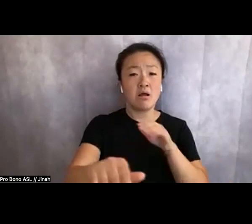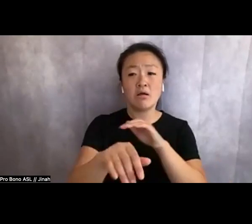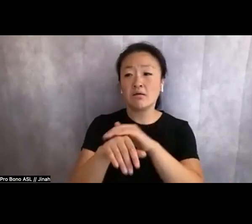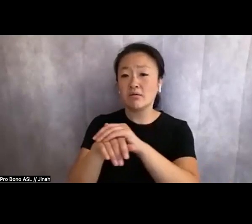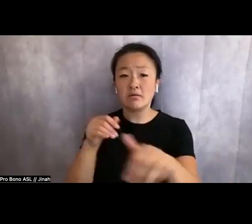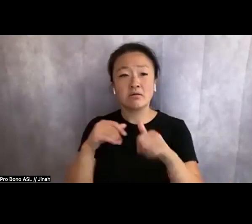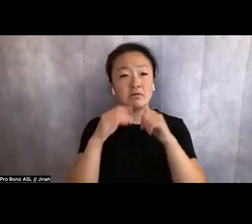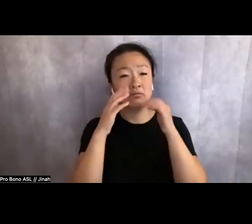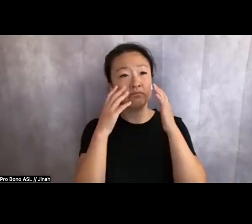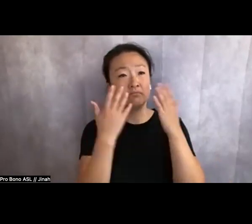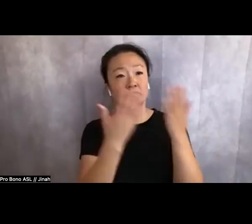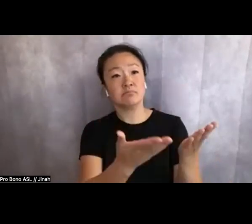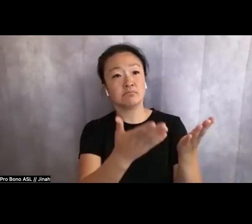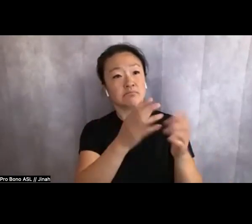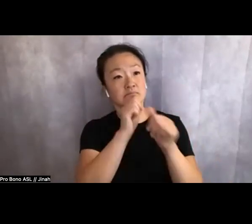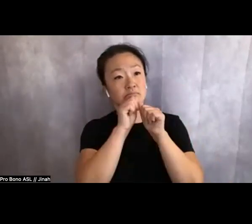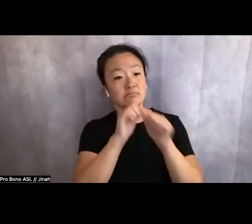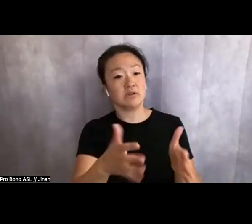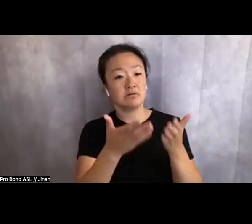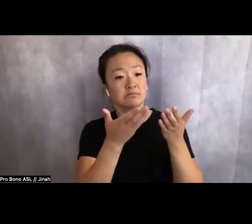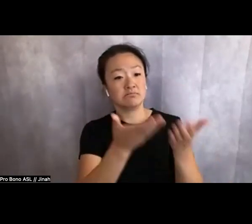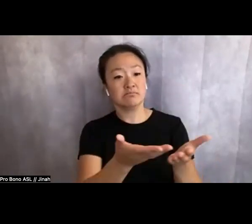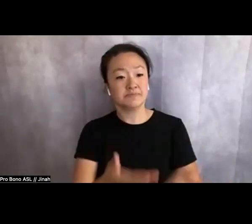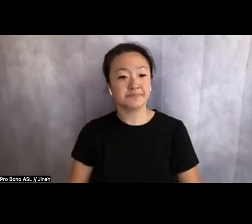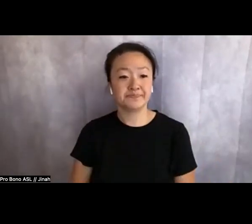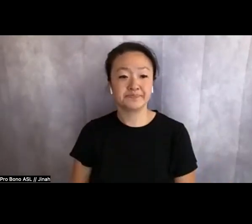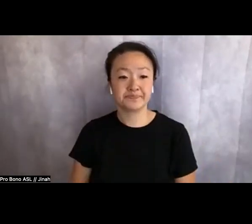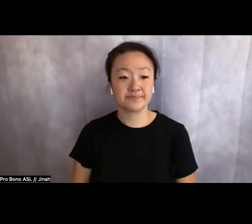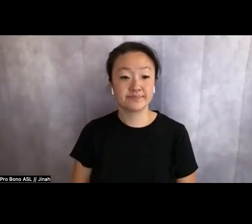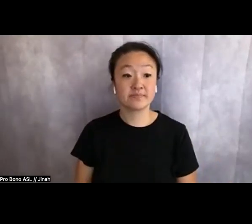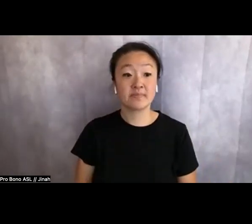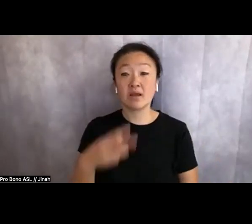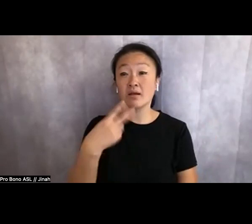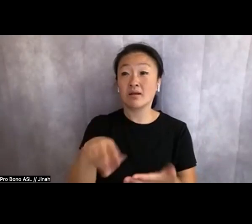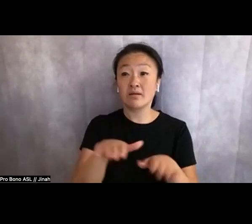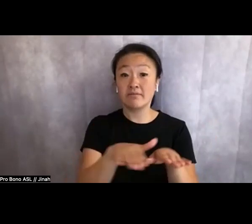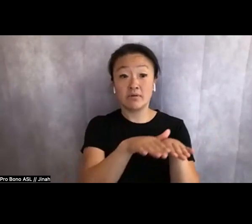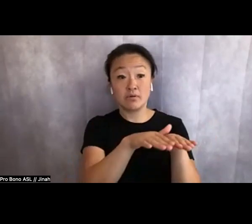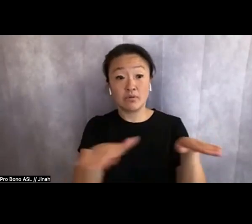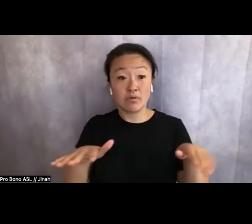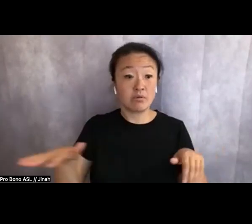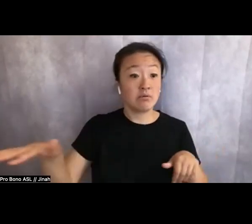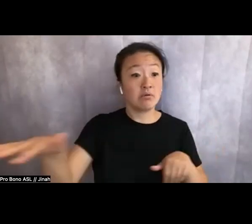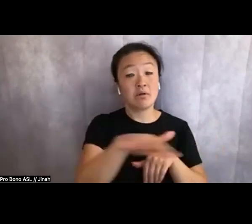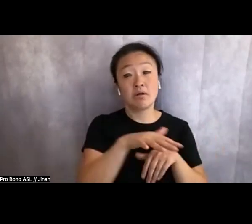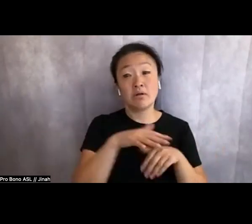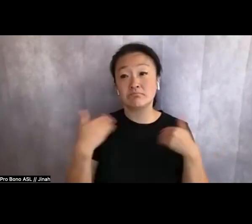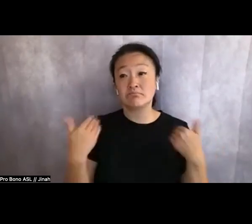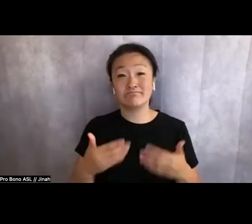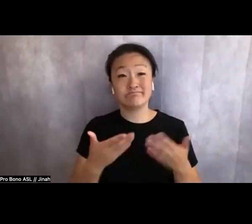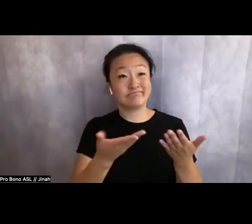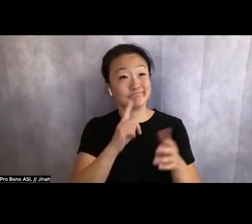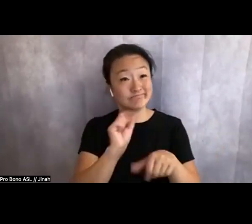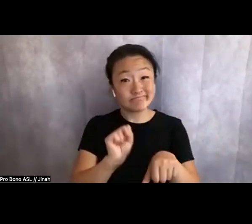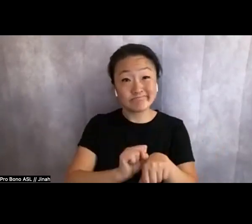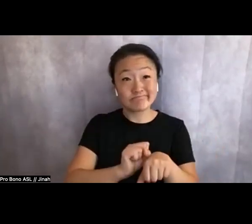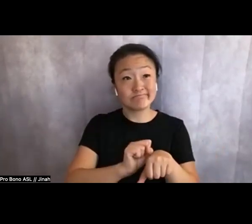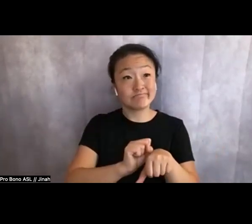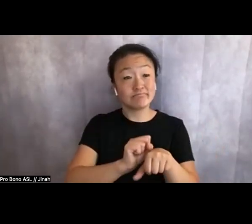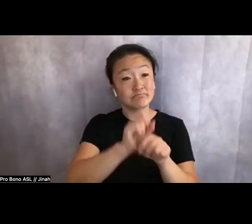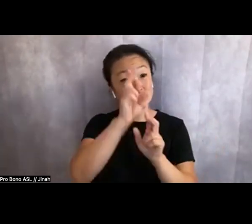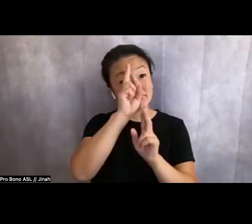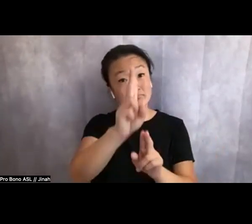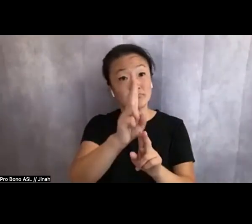queens a blessed offering. And the dance floor, well... that's just an altar. To have been there